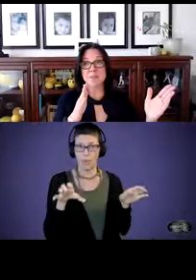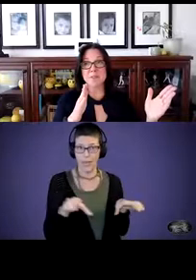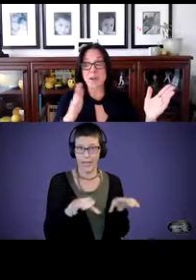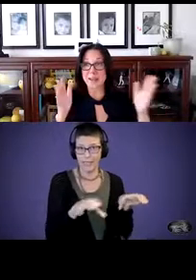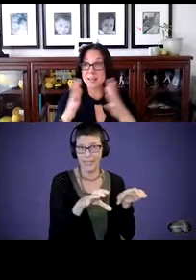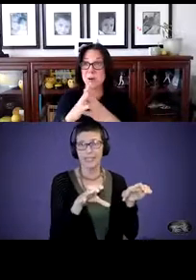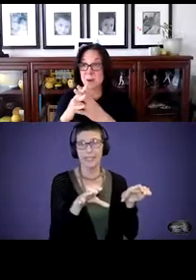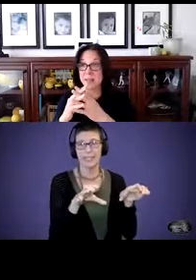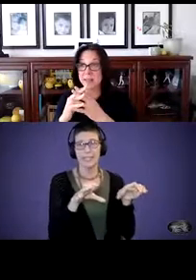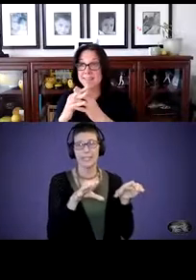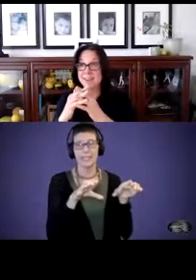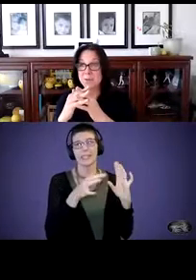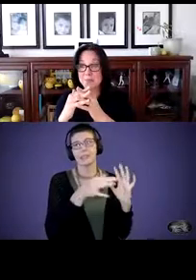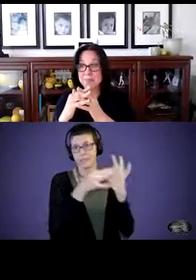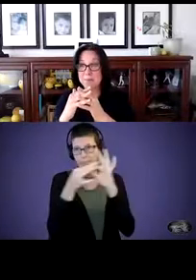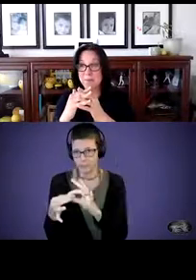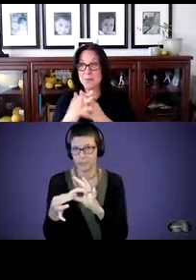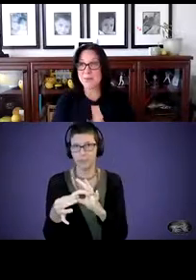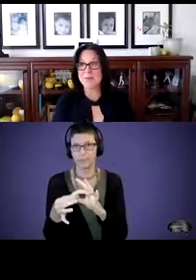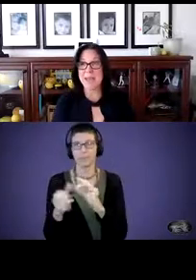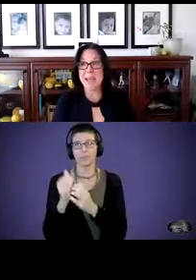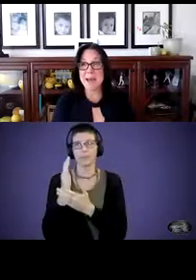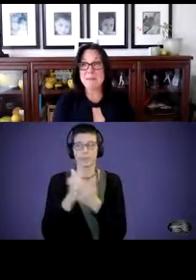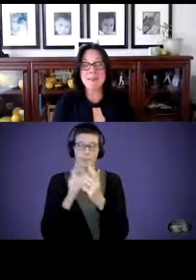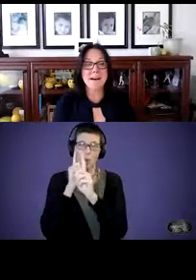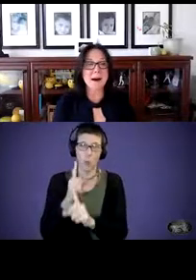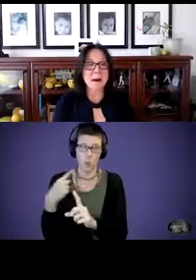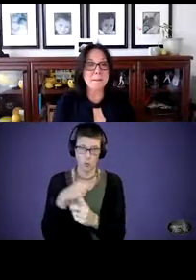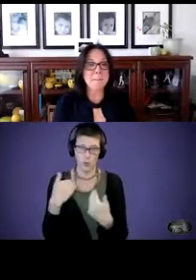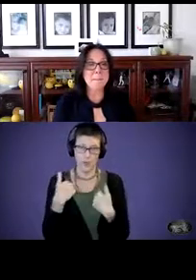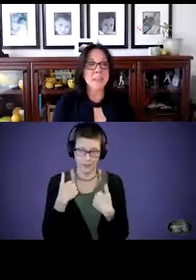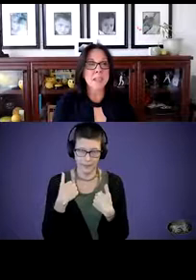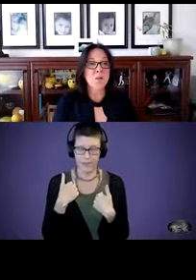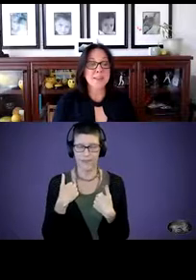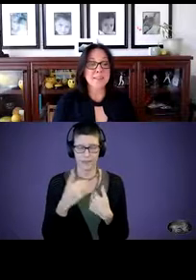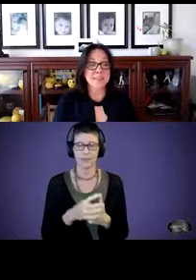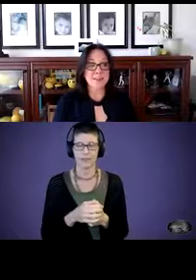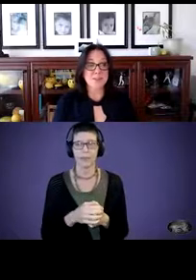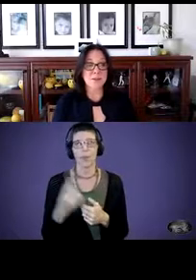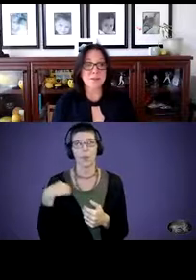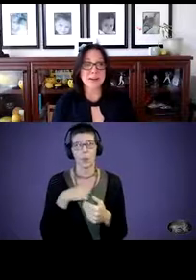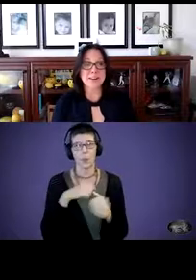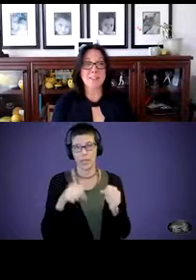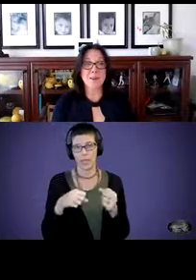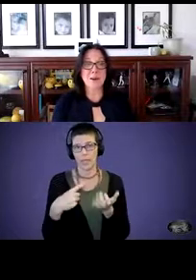directly correlate with some of the goals that we have. We can talk to our providers about